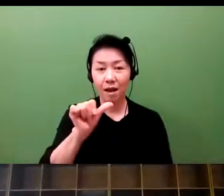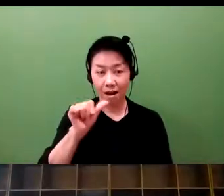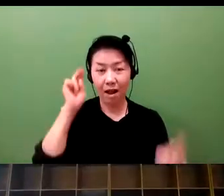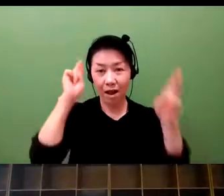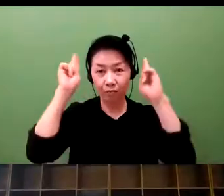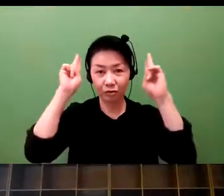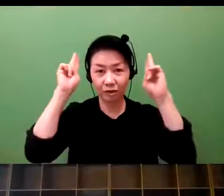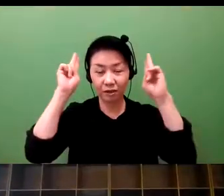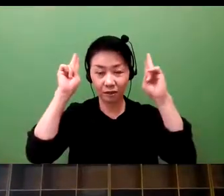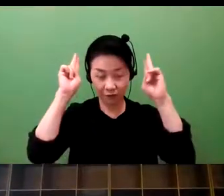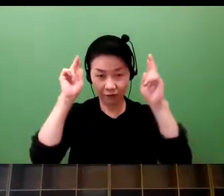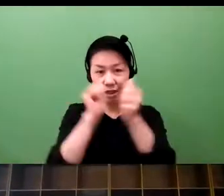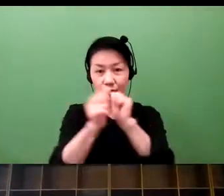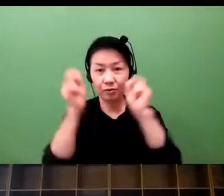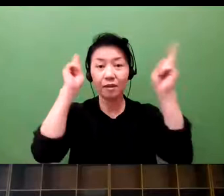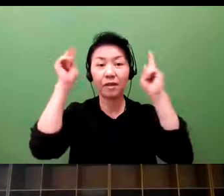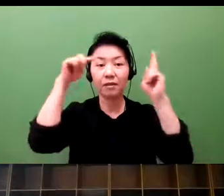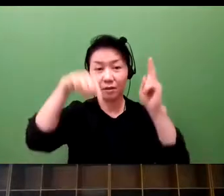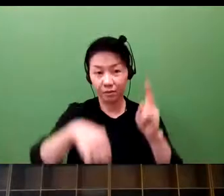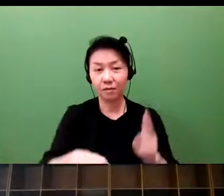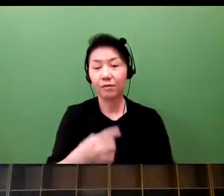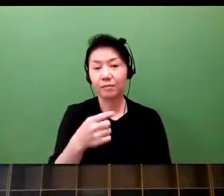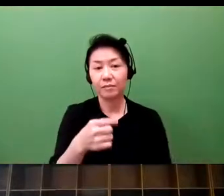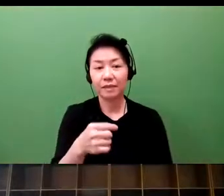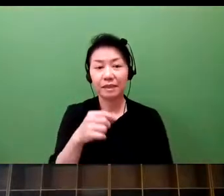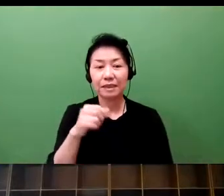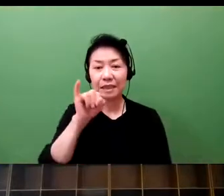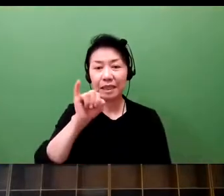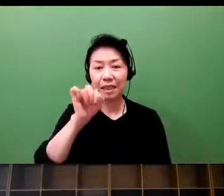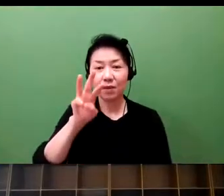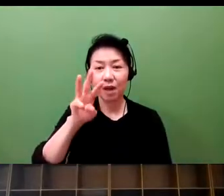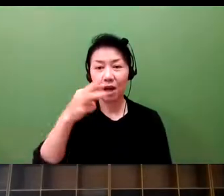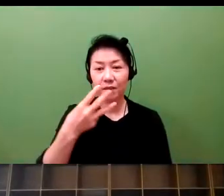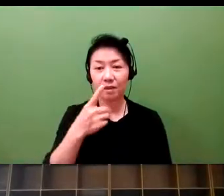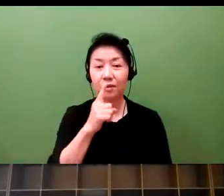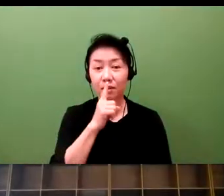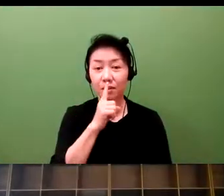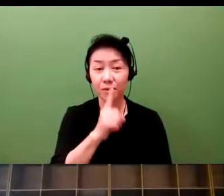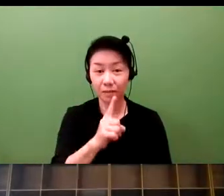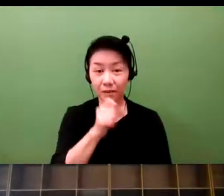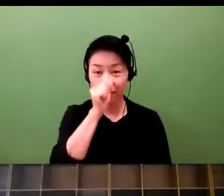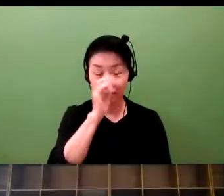My name is Yo Iwami, CEO of MedPeer Inc. I would like to thank you for the honor that